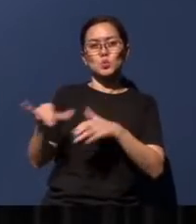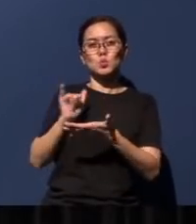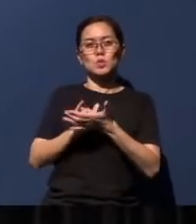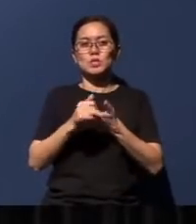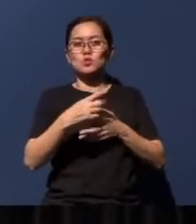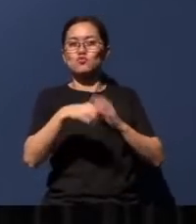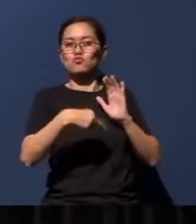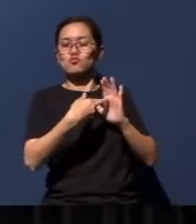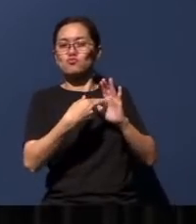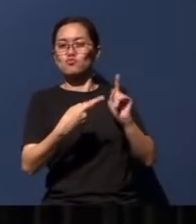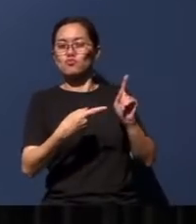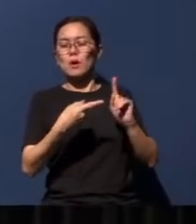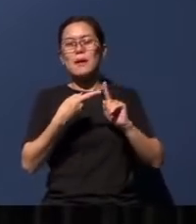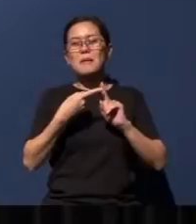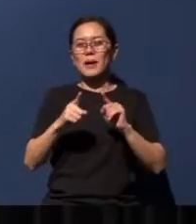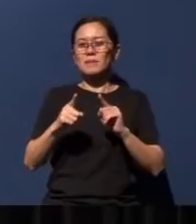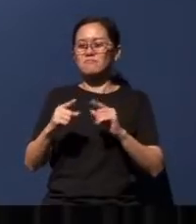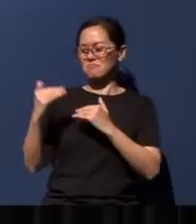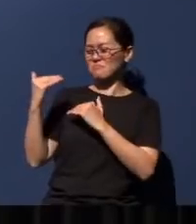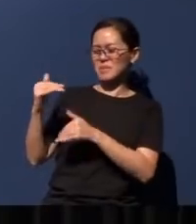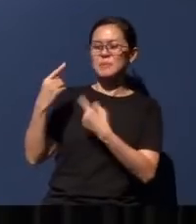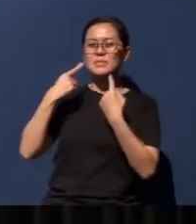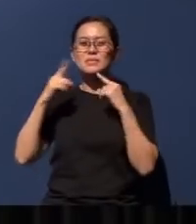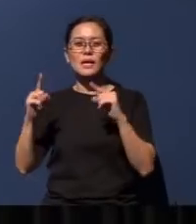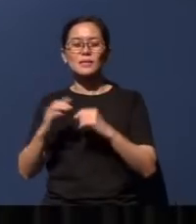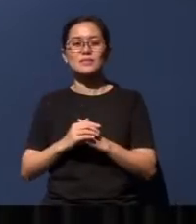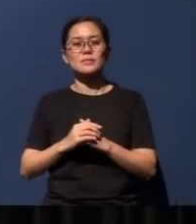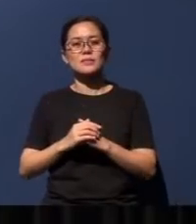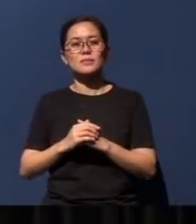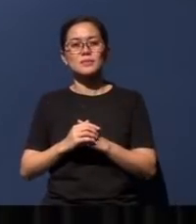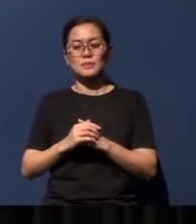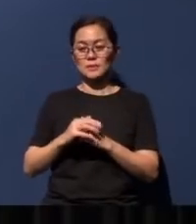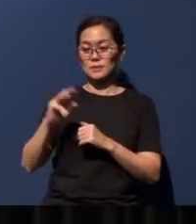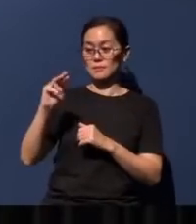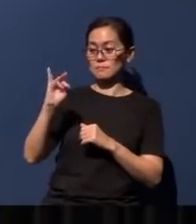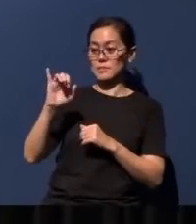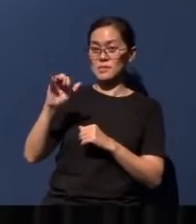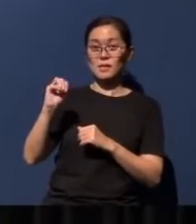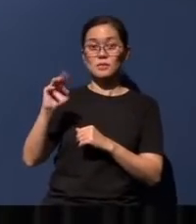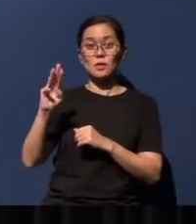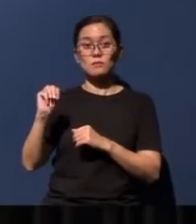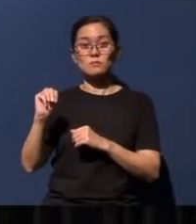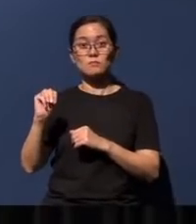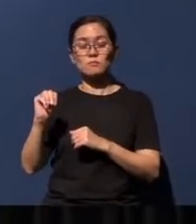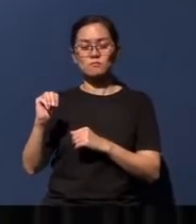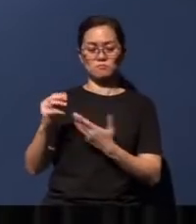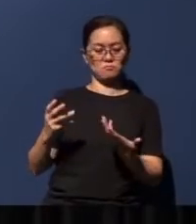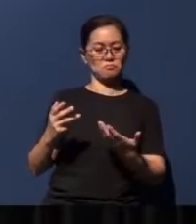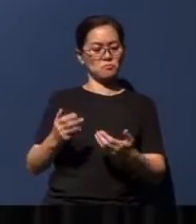but often with very limited success. In the Millennium, the verdicts and the judgments of